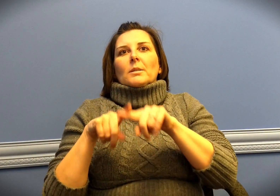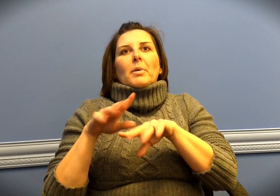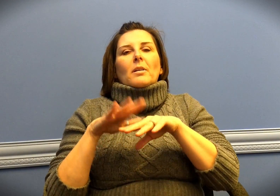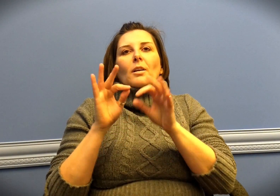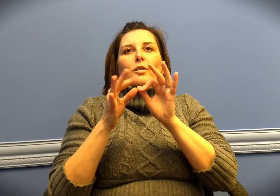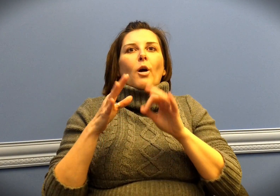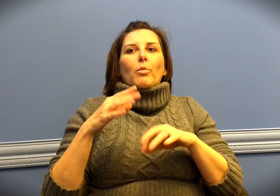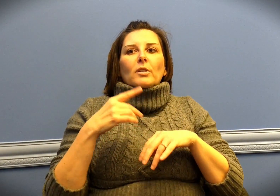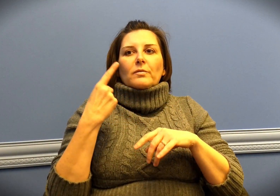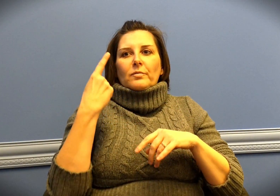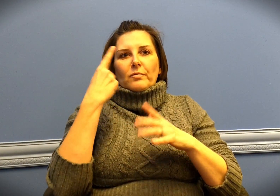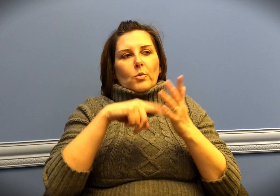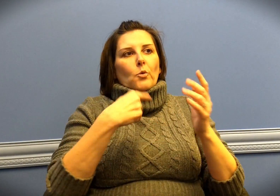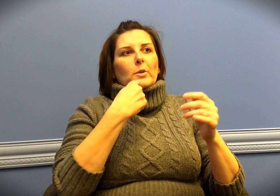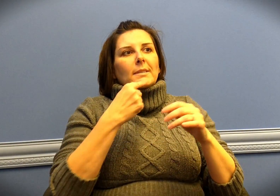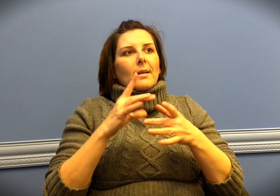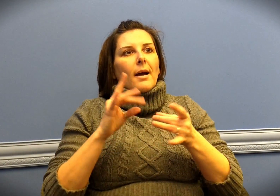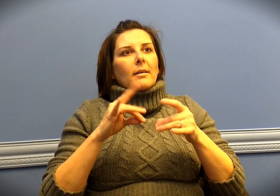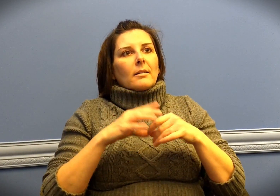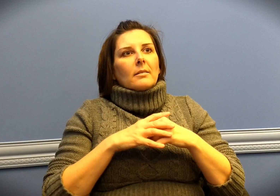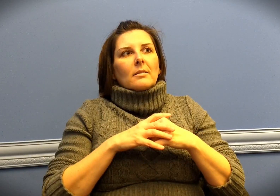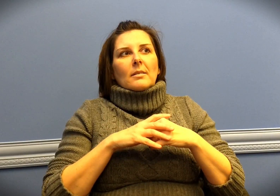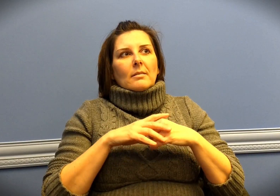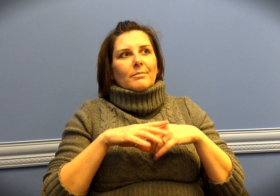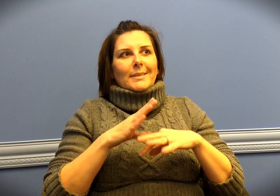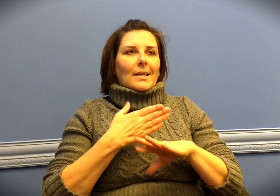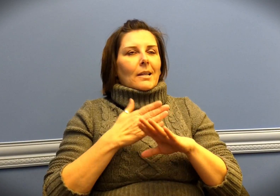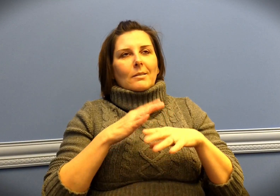I depend on the interpreter to know the lyrics and what they're saying.